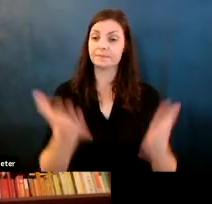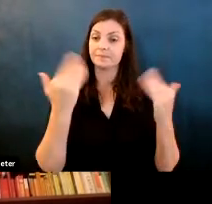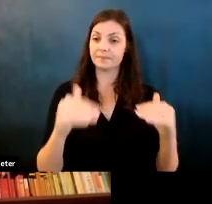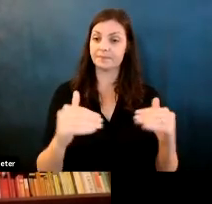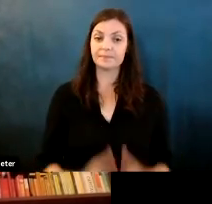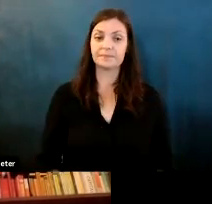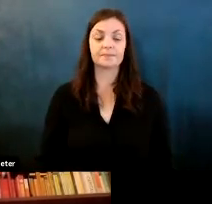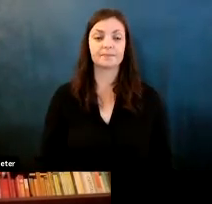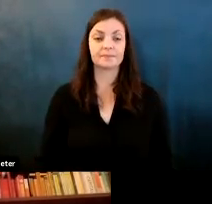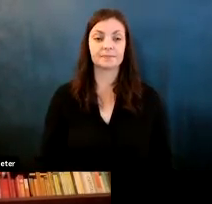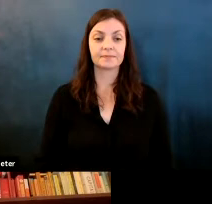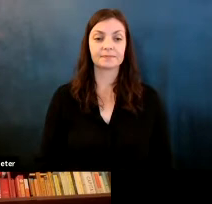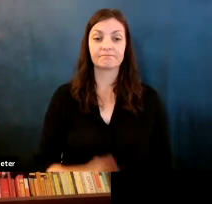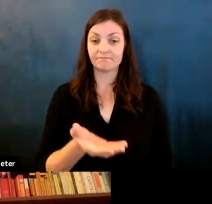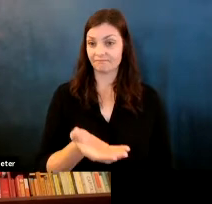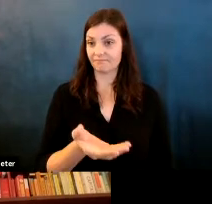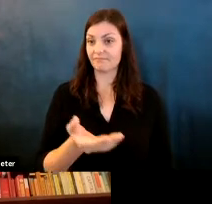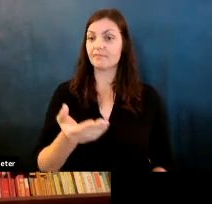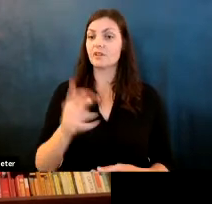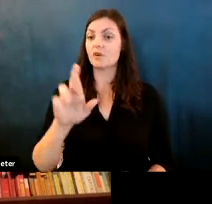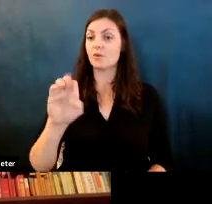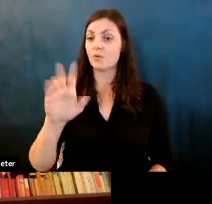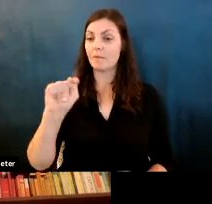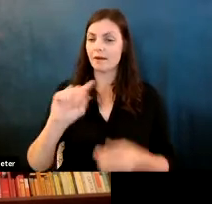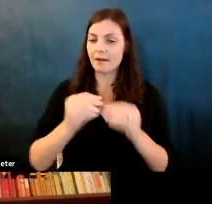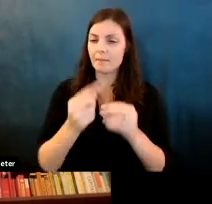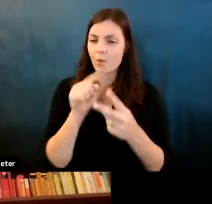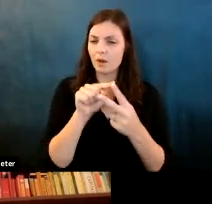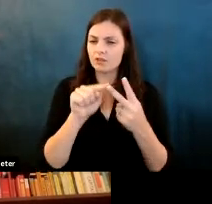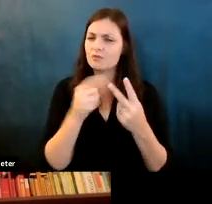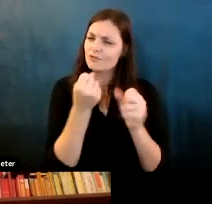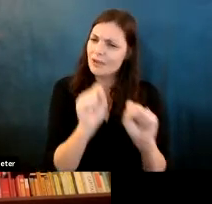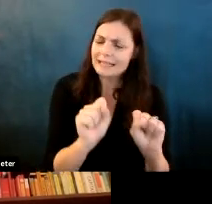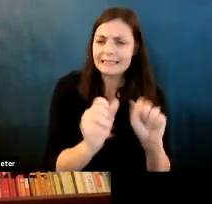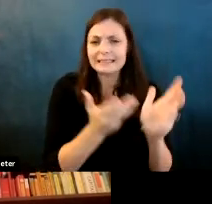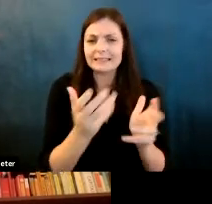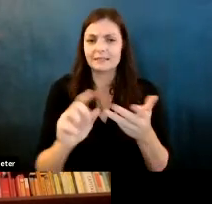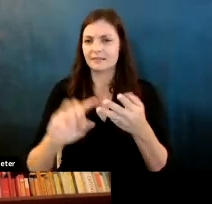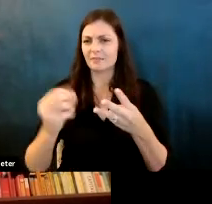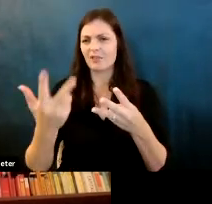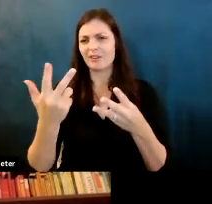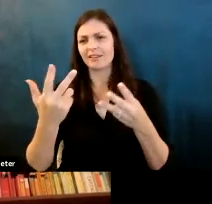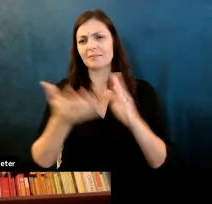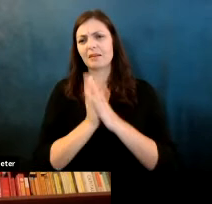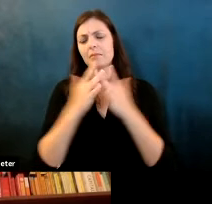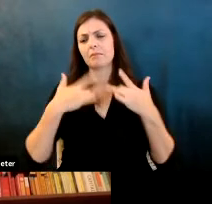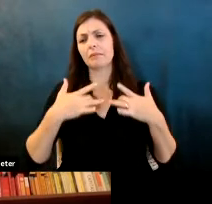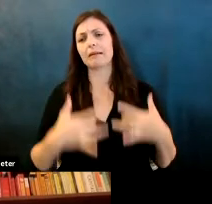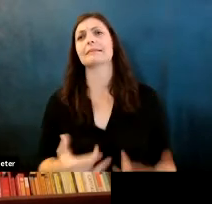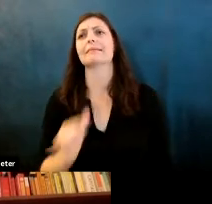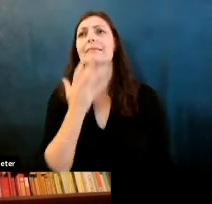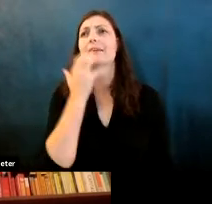Martin Wattenberg: Okay, and here robot one and two trying hard robot three you know it's almost even depressed here it's like a cry for help it's feeling isolated.